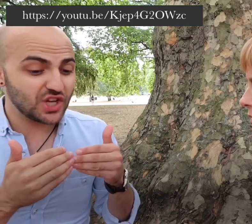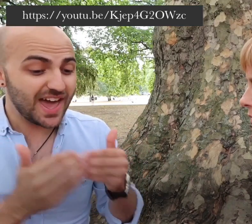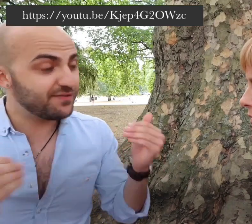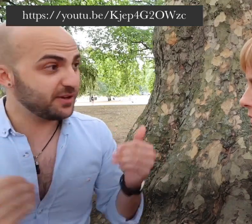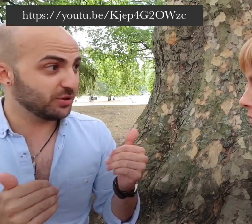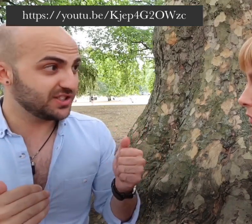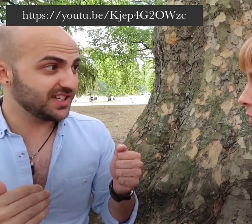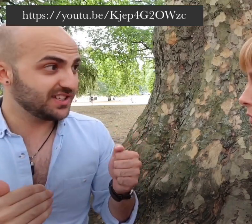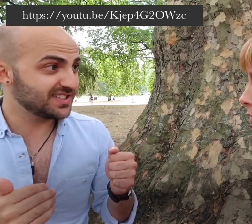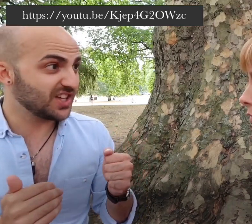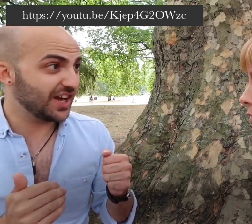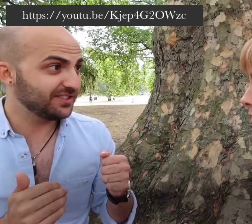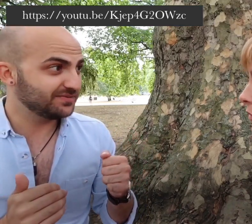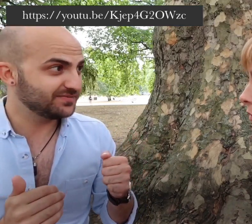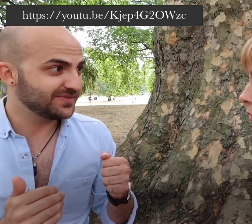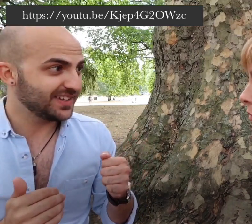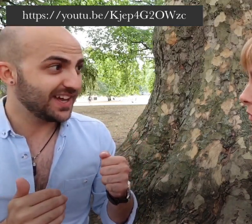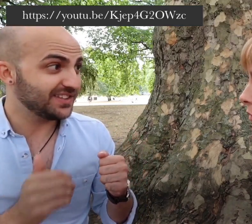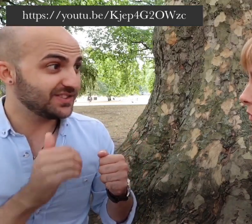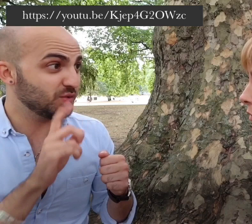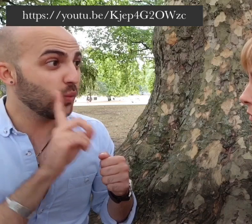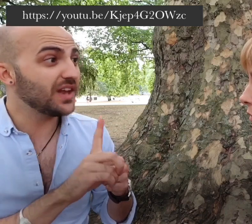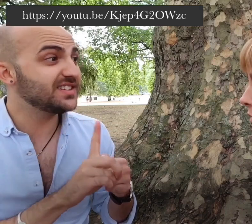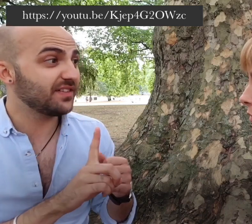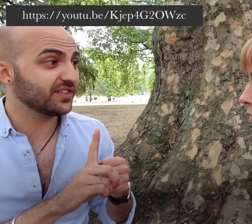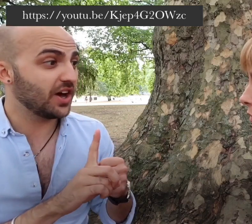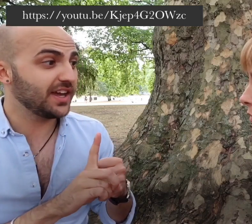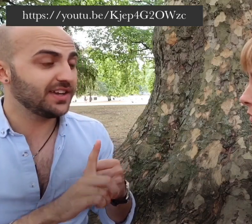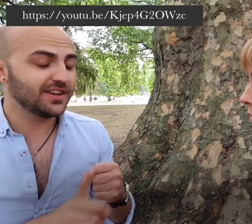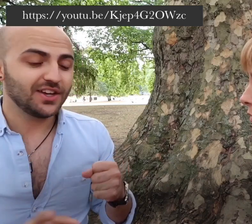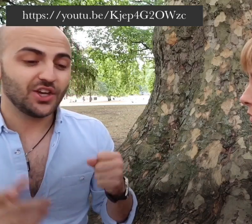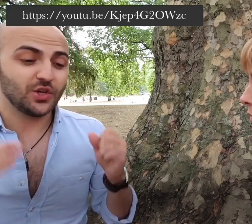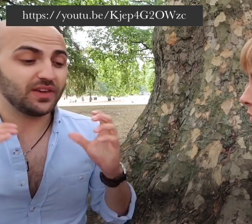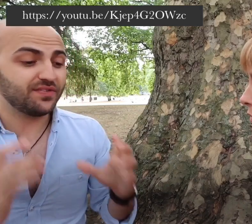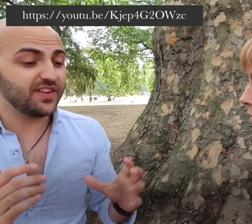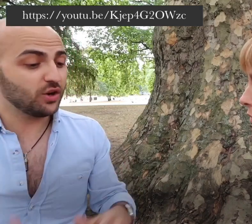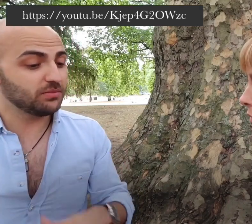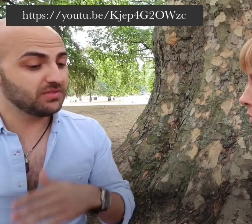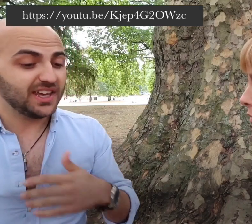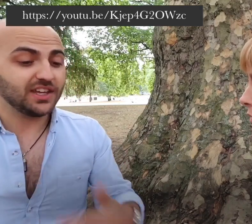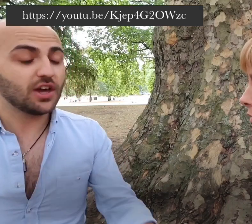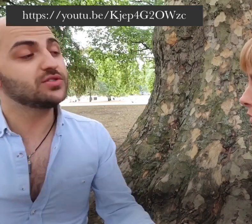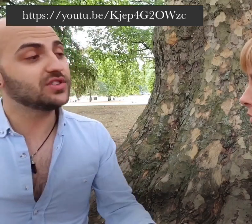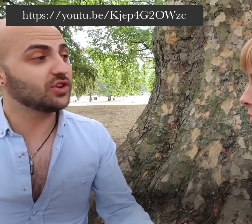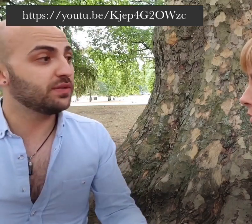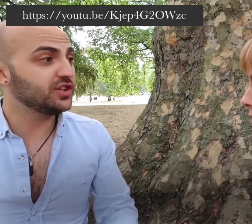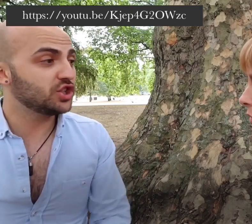everybody to sign this is one Deaf guy, who they film and he goes to the coffee shop